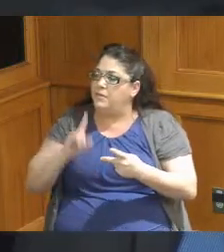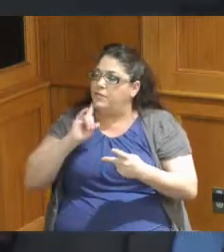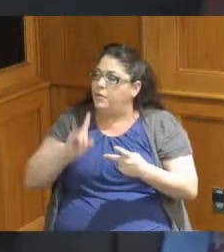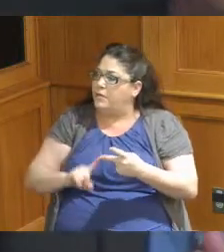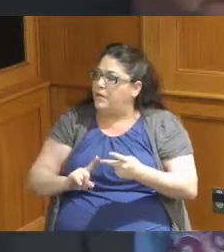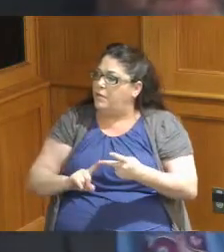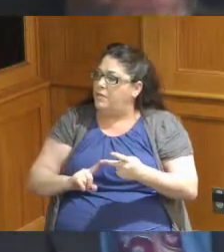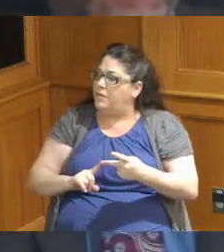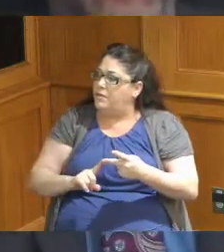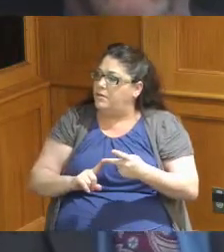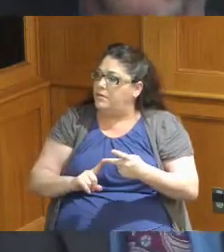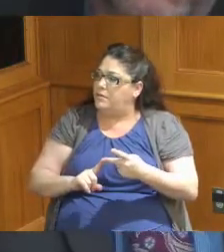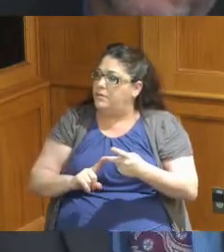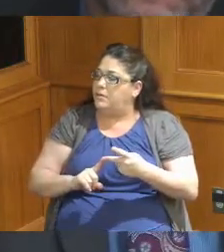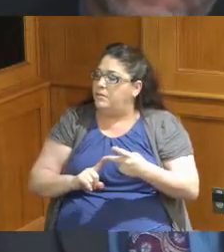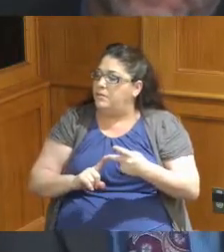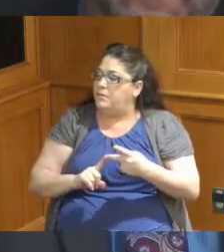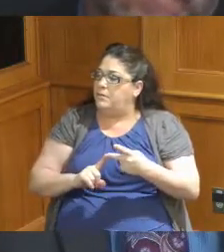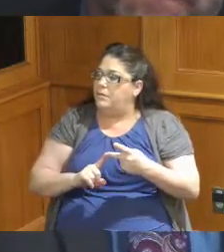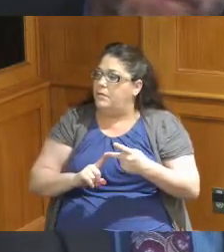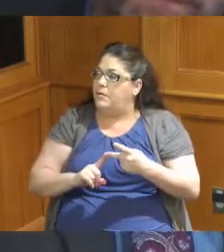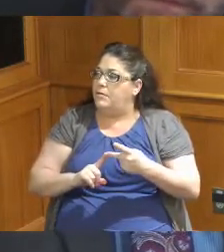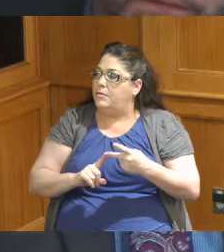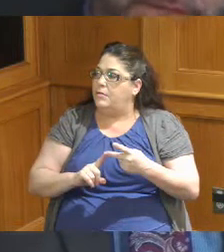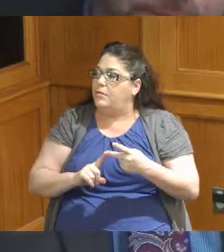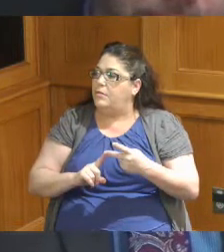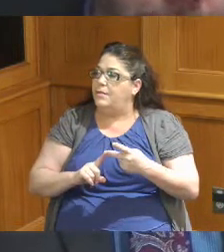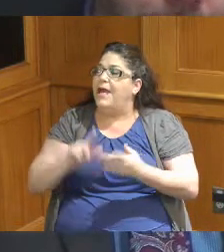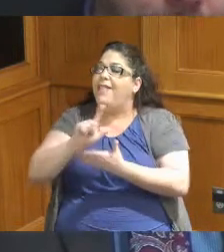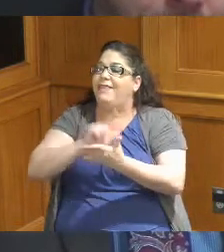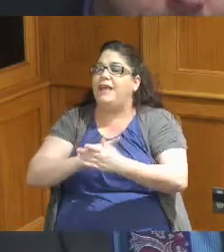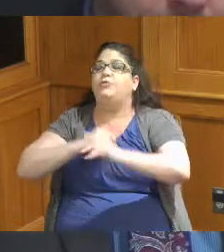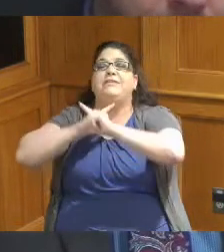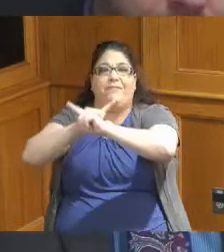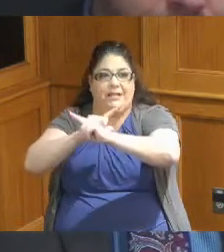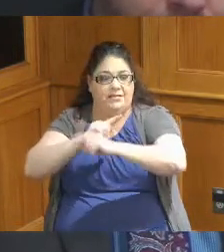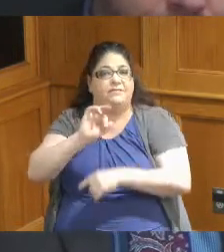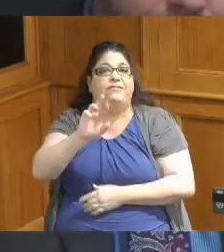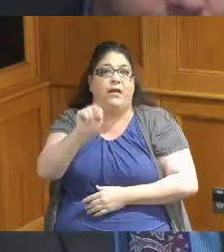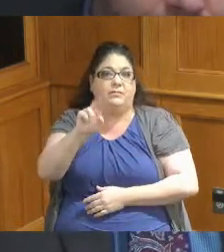to offer here in Hamilton County unfortunately the Governor's budget got changed the Governor's